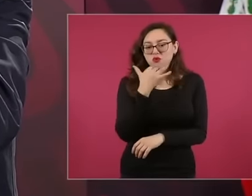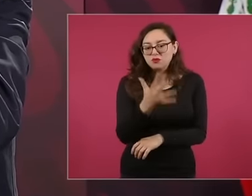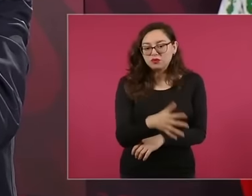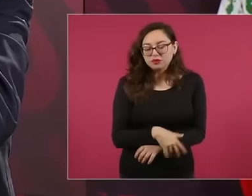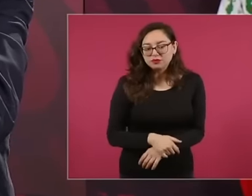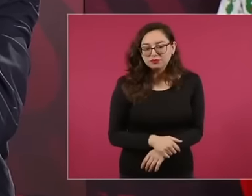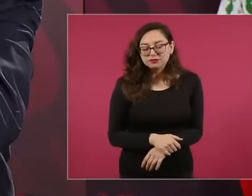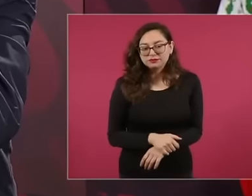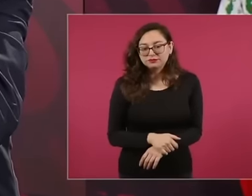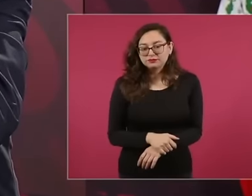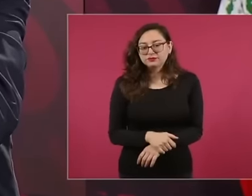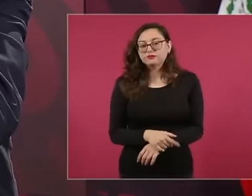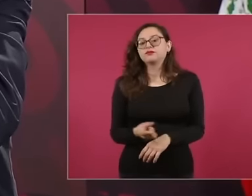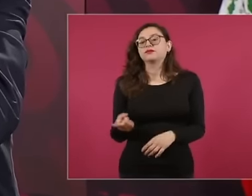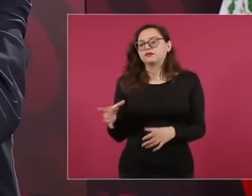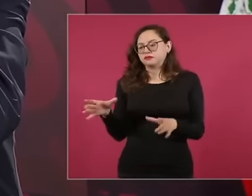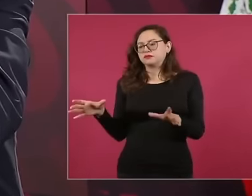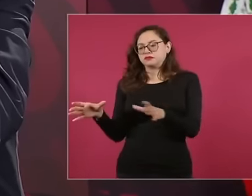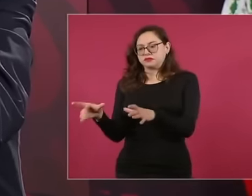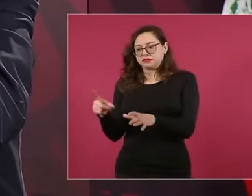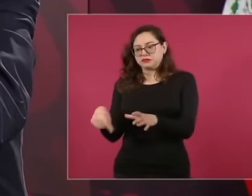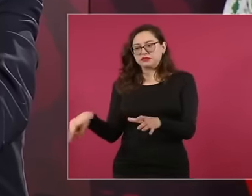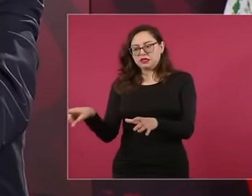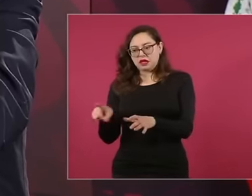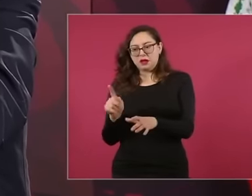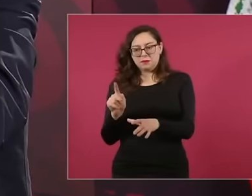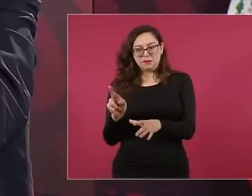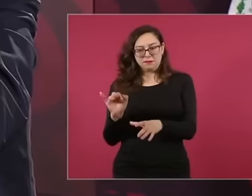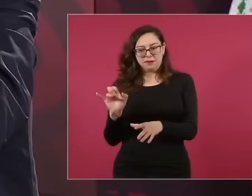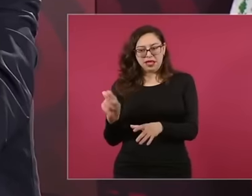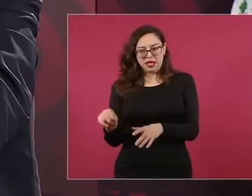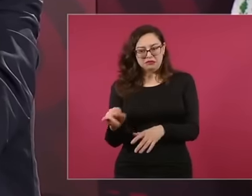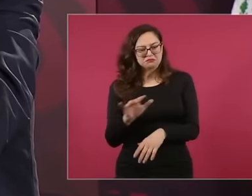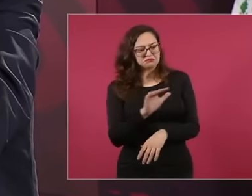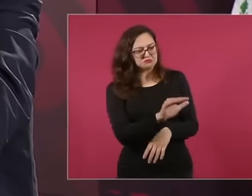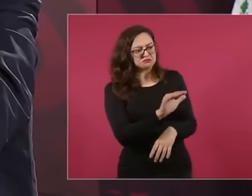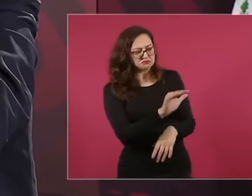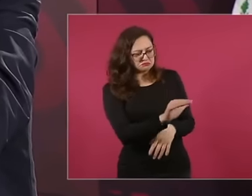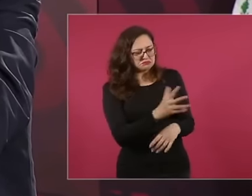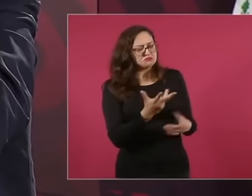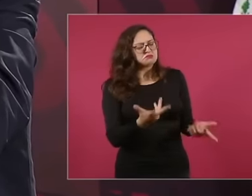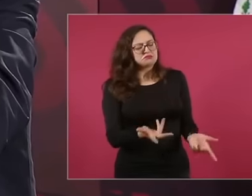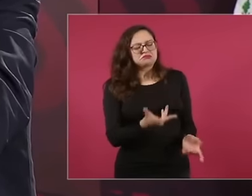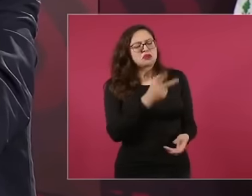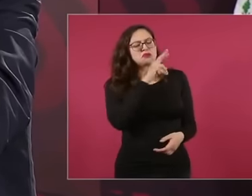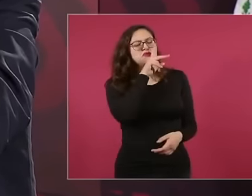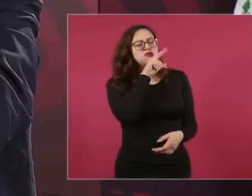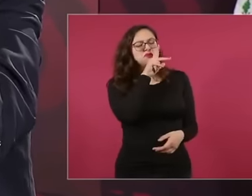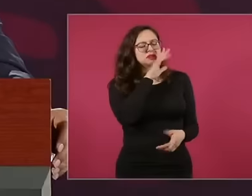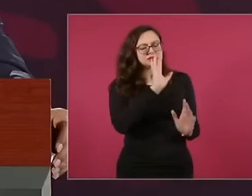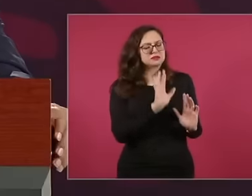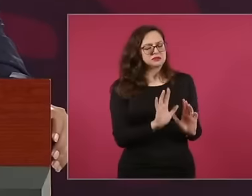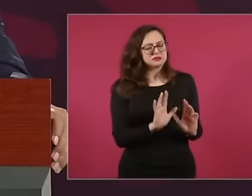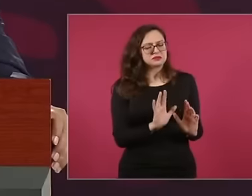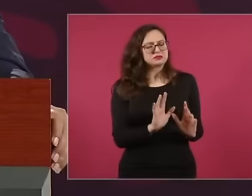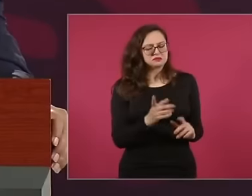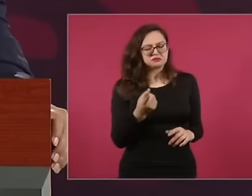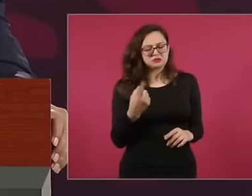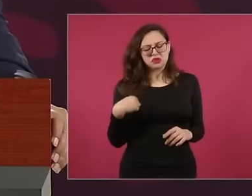and they were deceived that a qualified